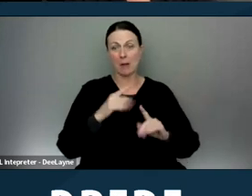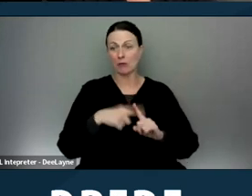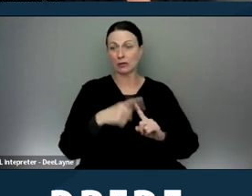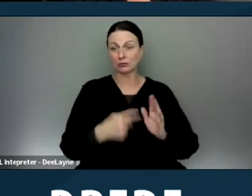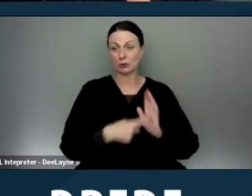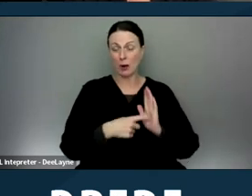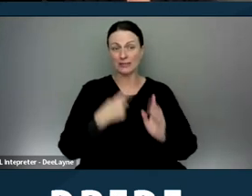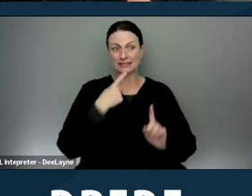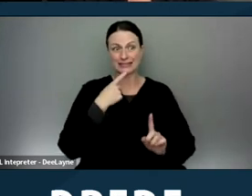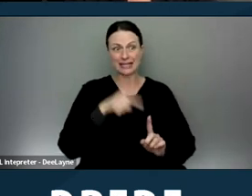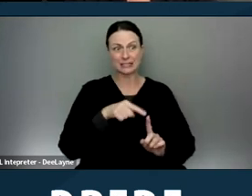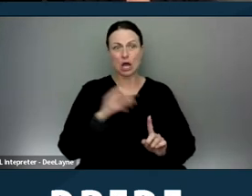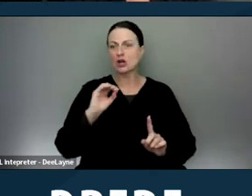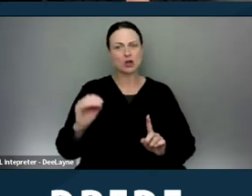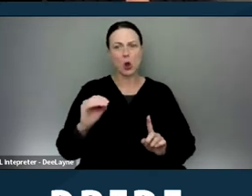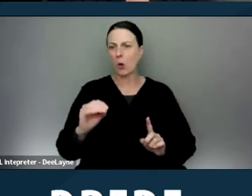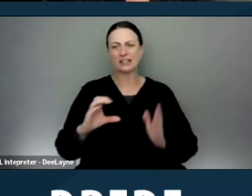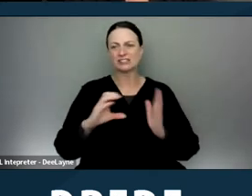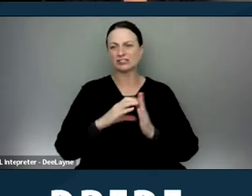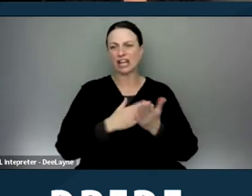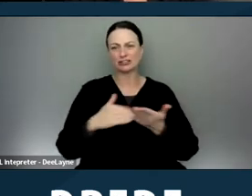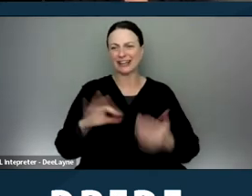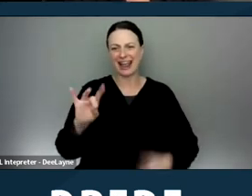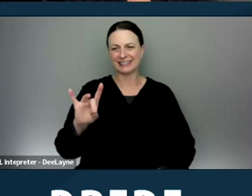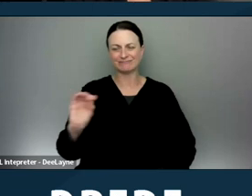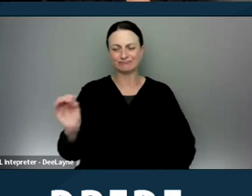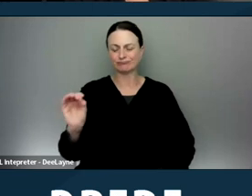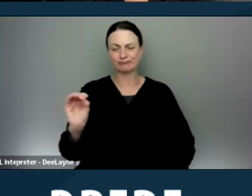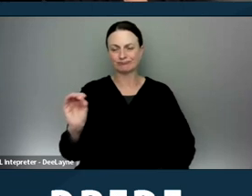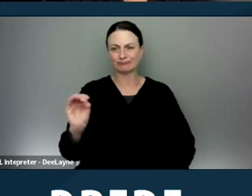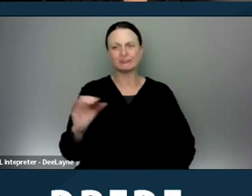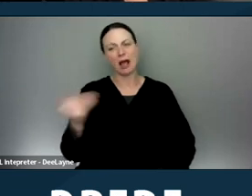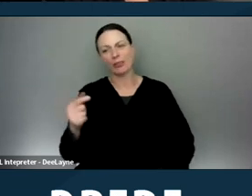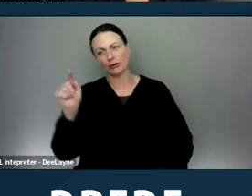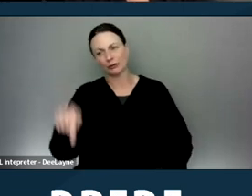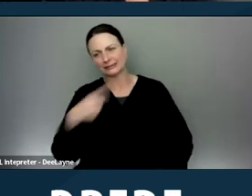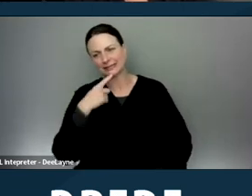says no Section Eight as well as other things, that is discriminatory.